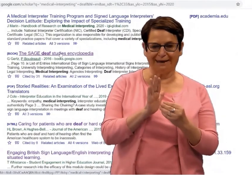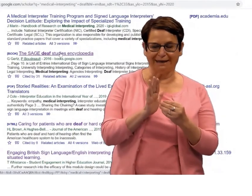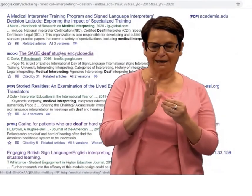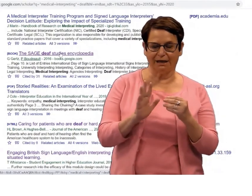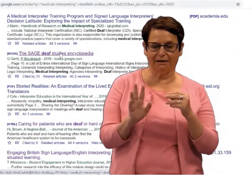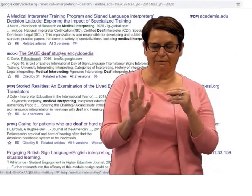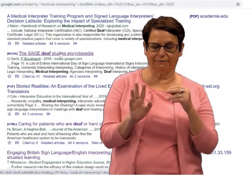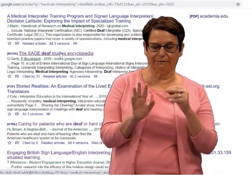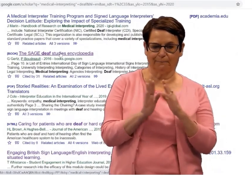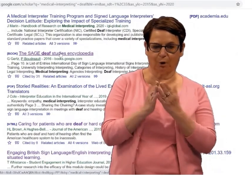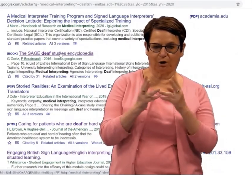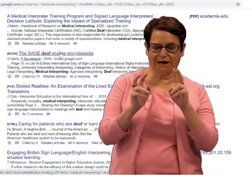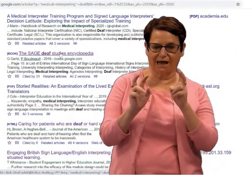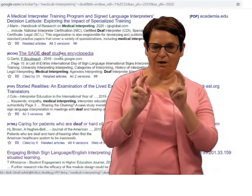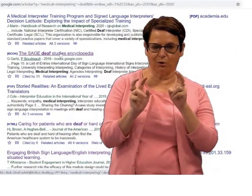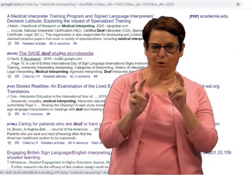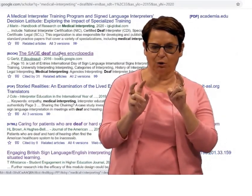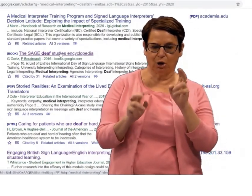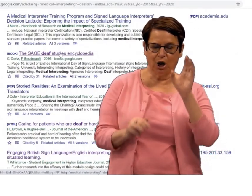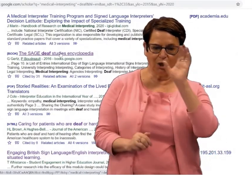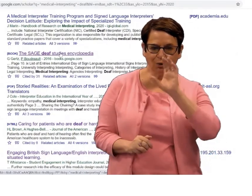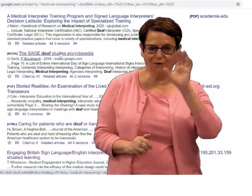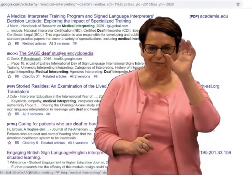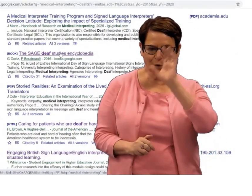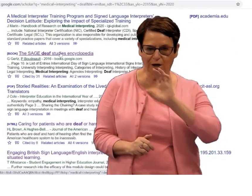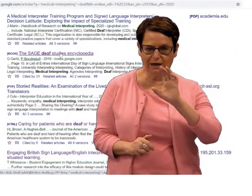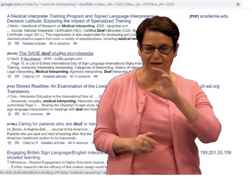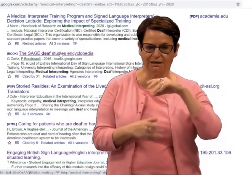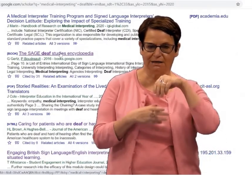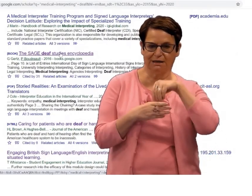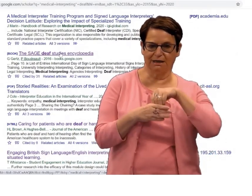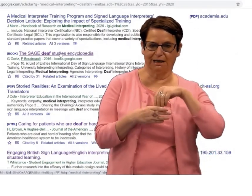What I will do is copy the book title,